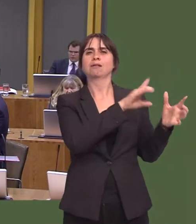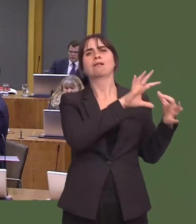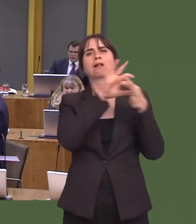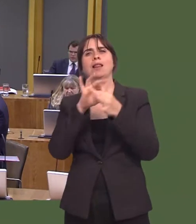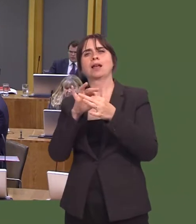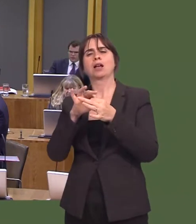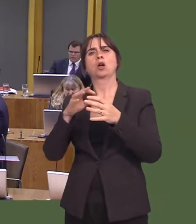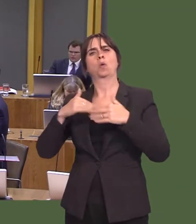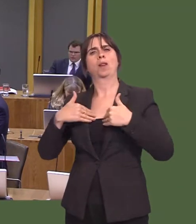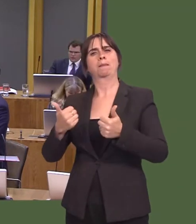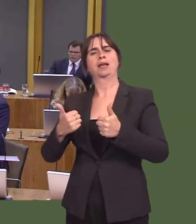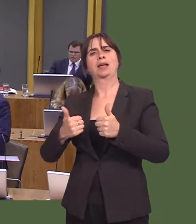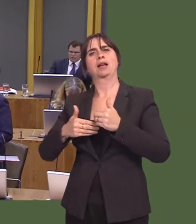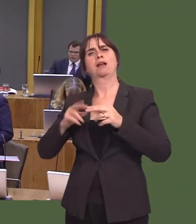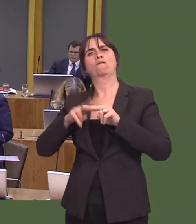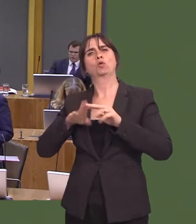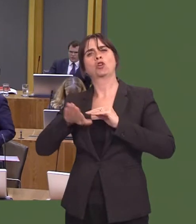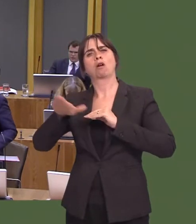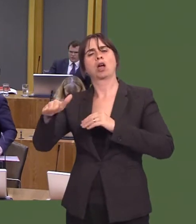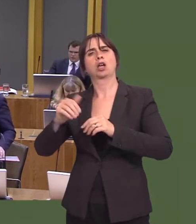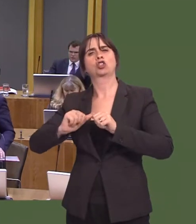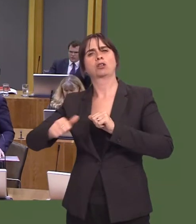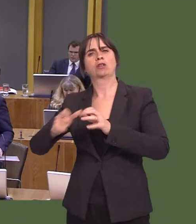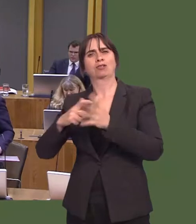The Fusion programme seeks to encourage and empower young people to take an active part